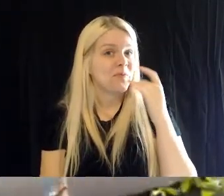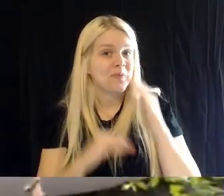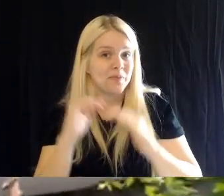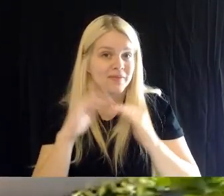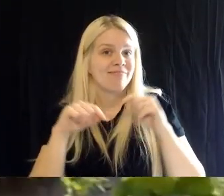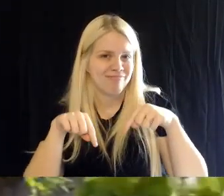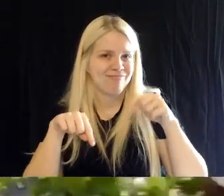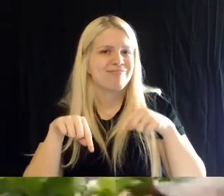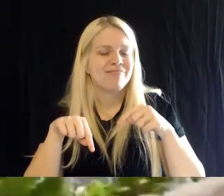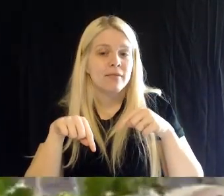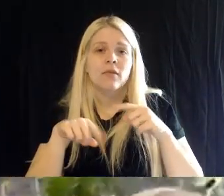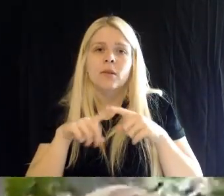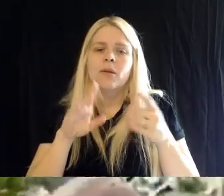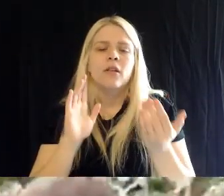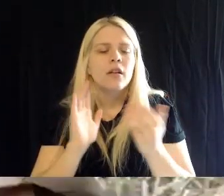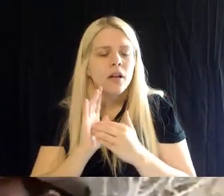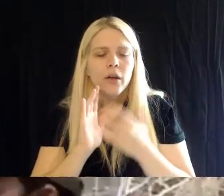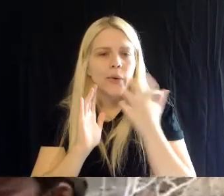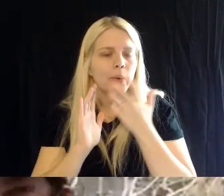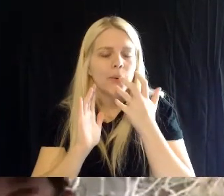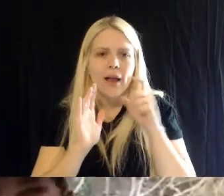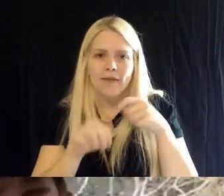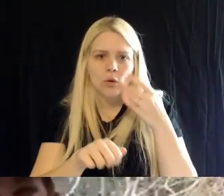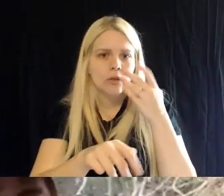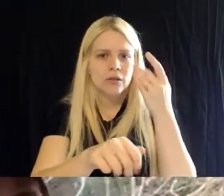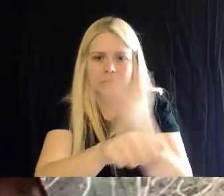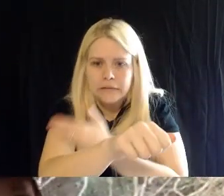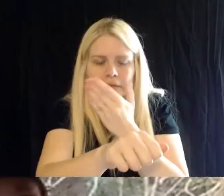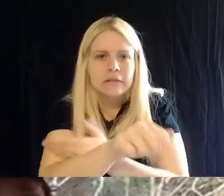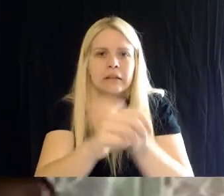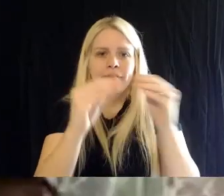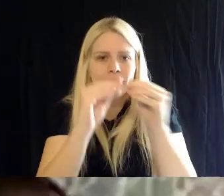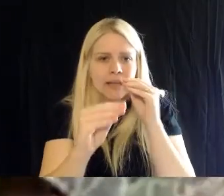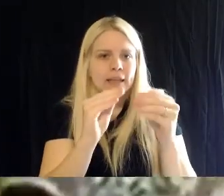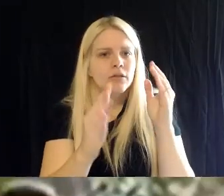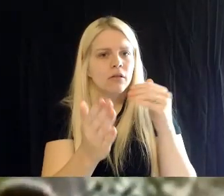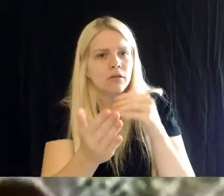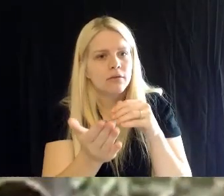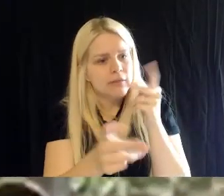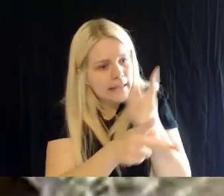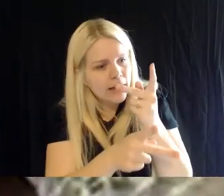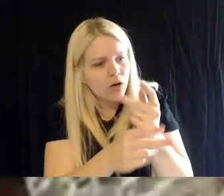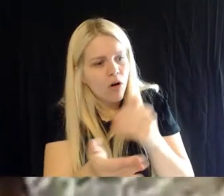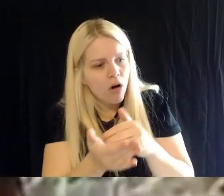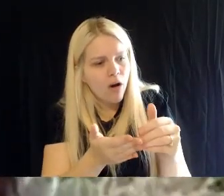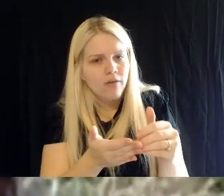does take a lot of upkeep and care, and that certainly applies to where we are today, in the rain forest.